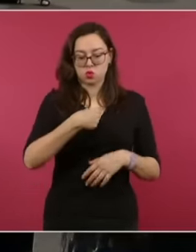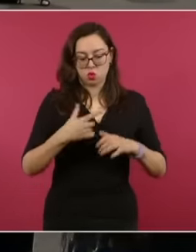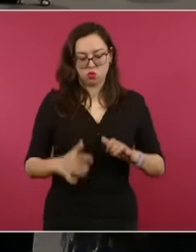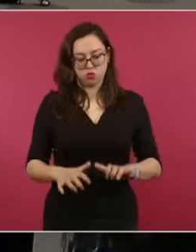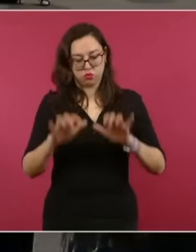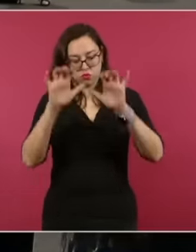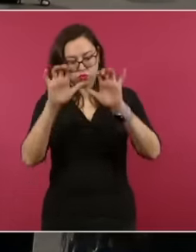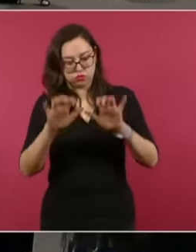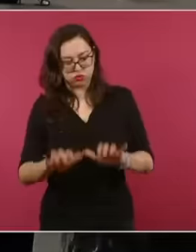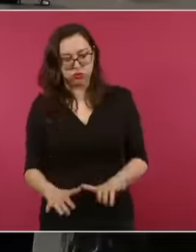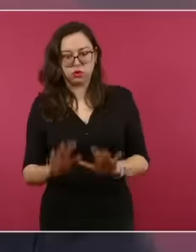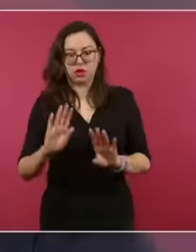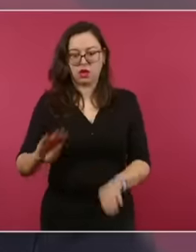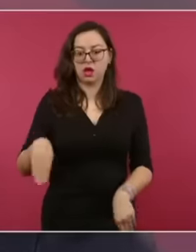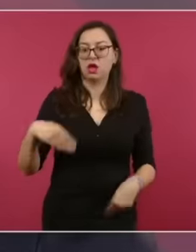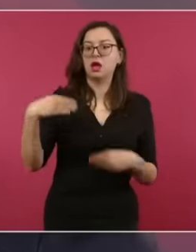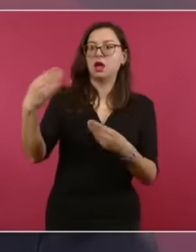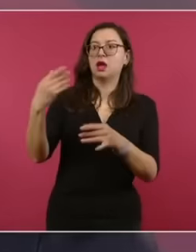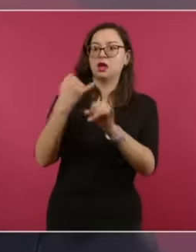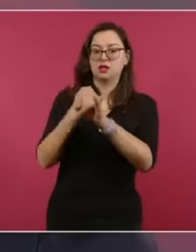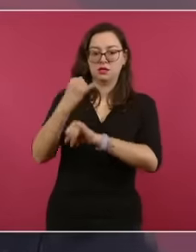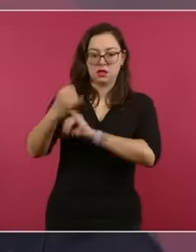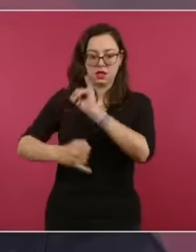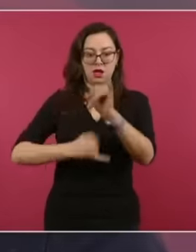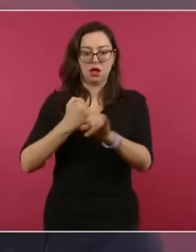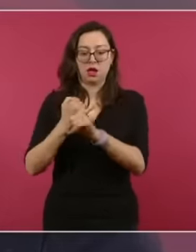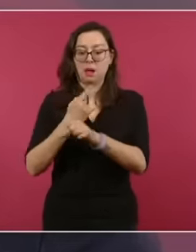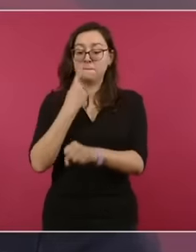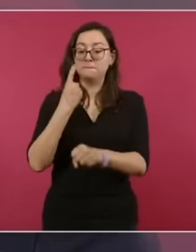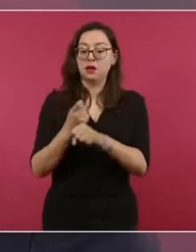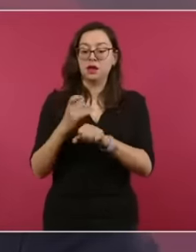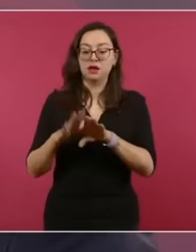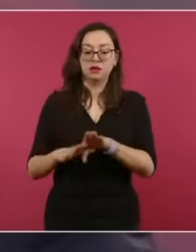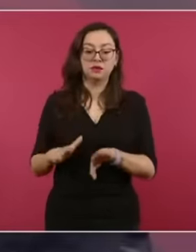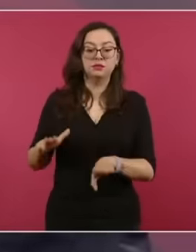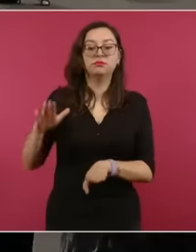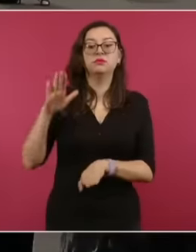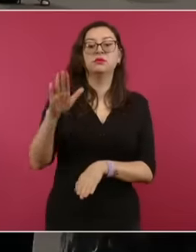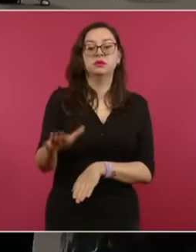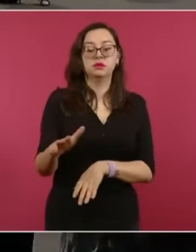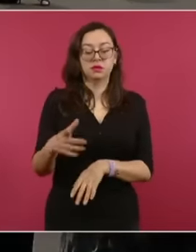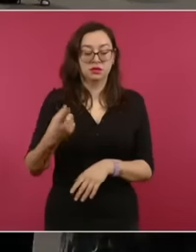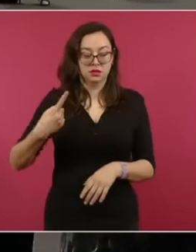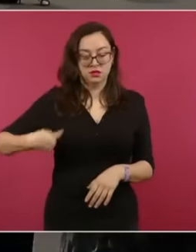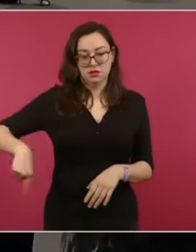International Court of Justice is a first stage in which the initial arguments are presented,